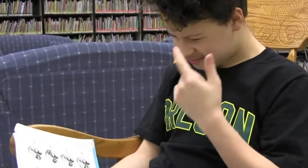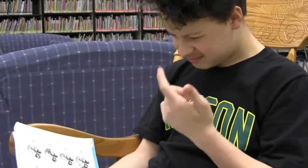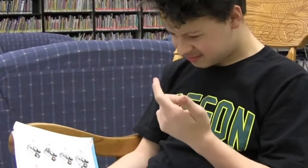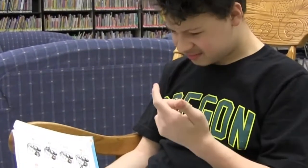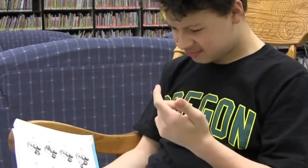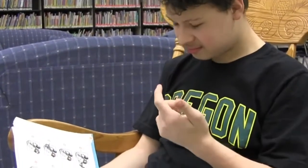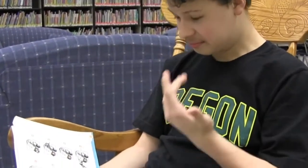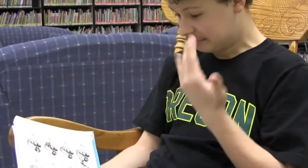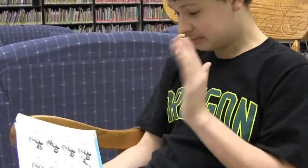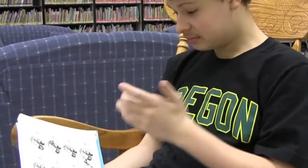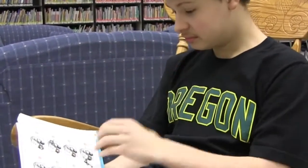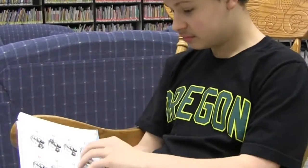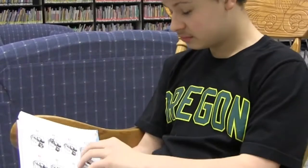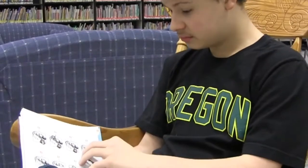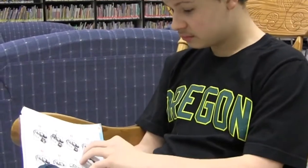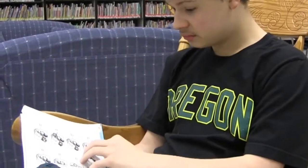I’m not sure…